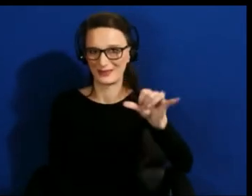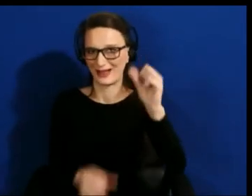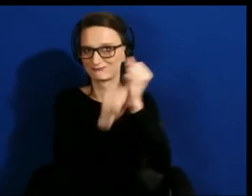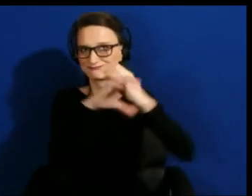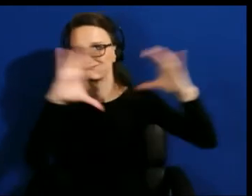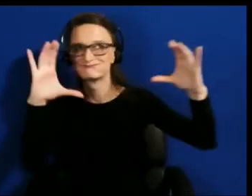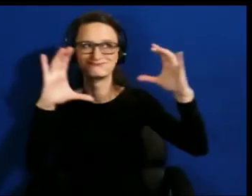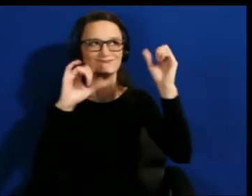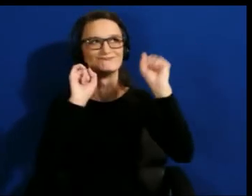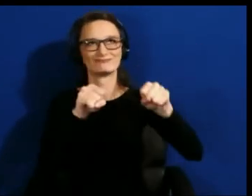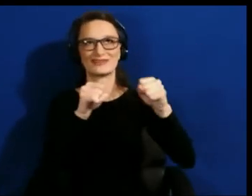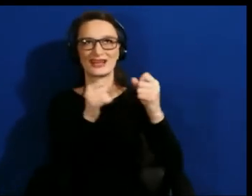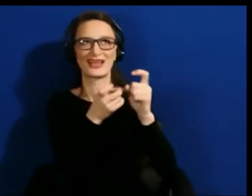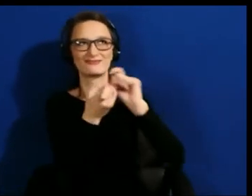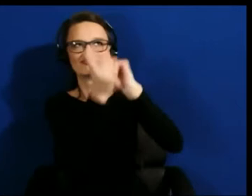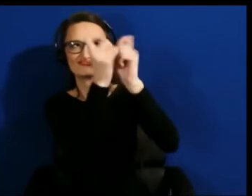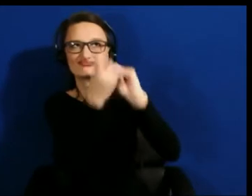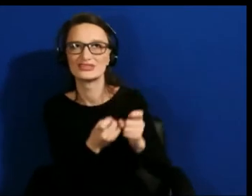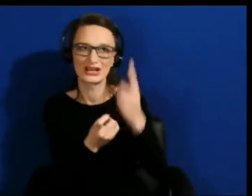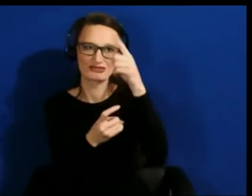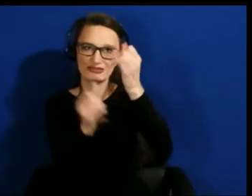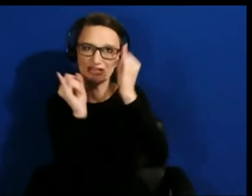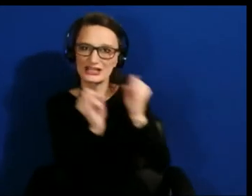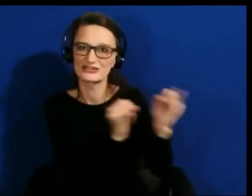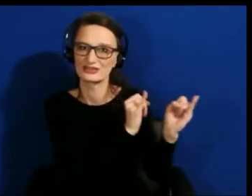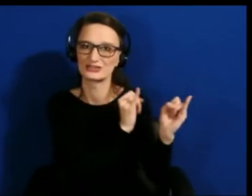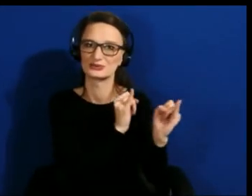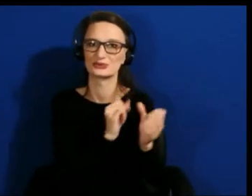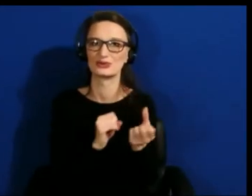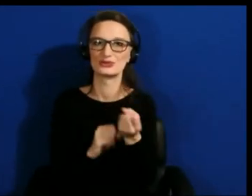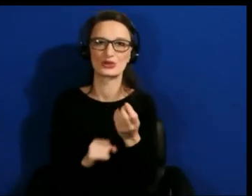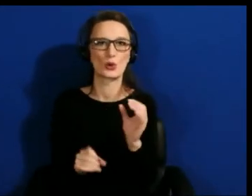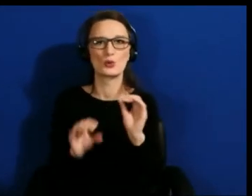them customizable so that no one person is overwhelmed by any experience.